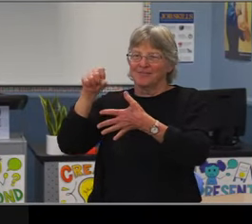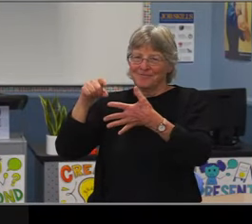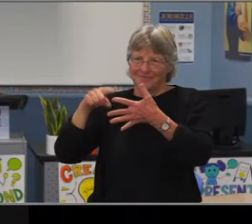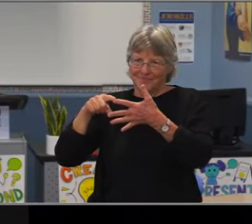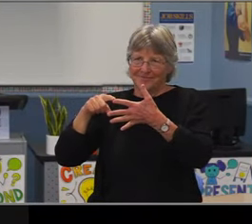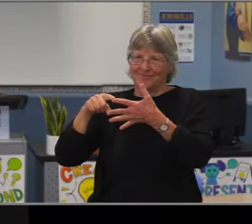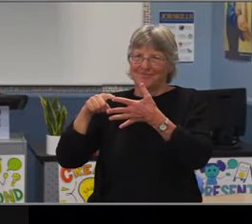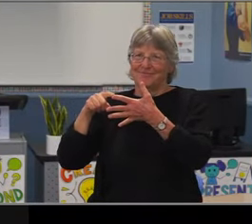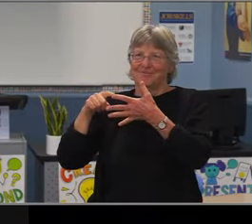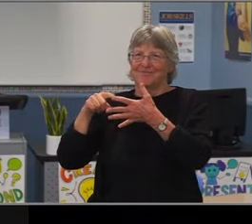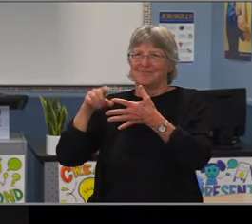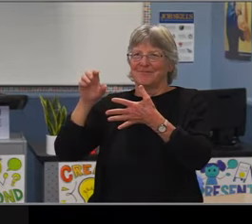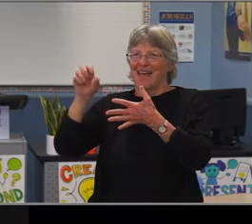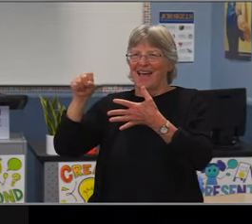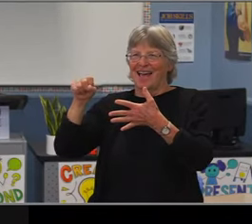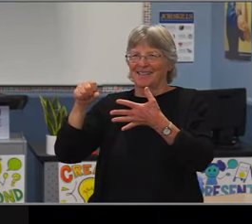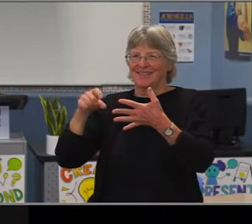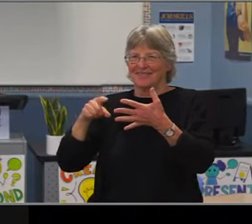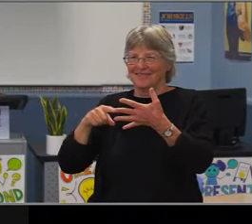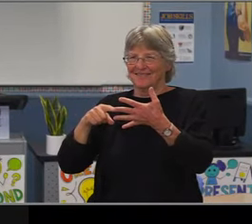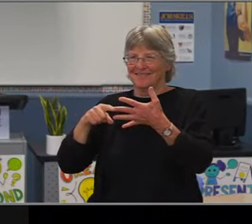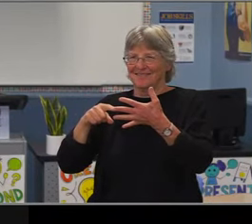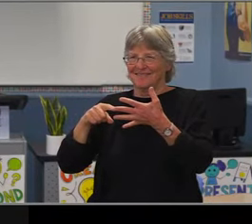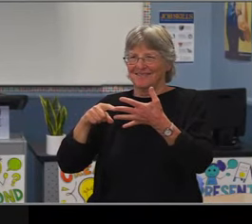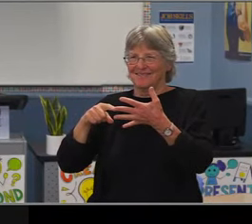Female Leadership Academy in the district today.